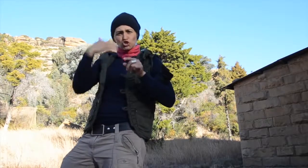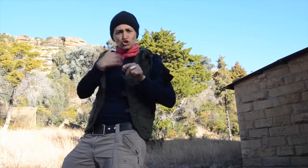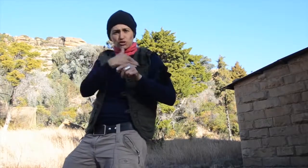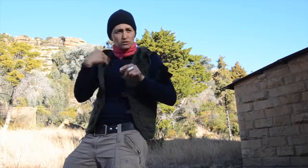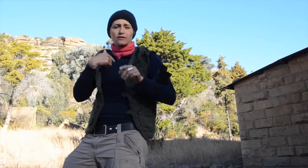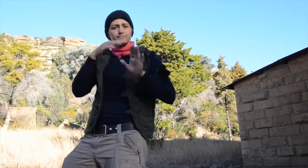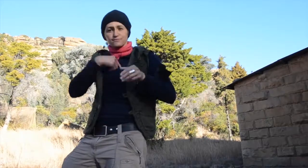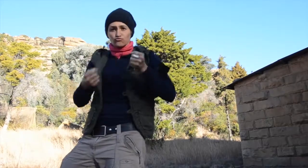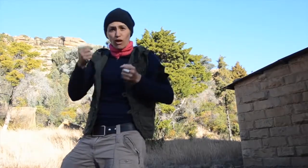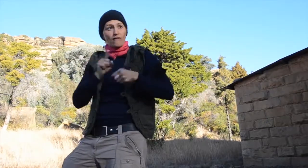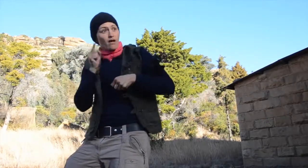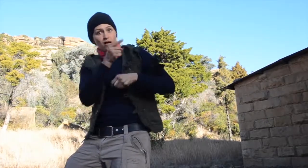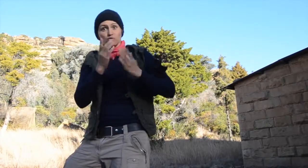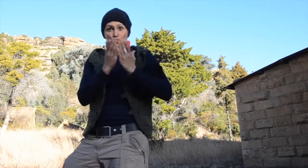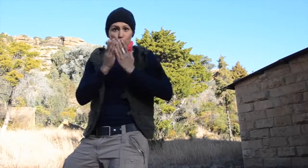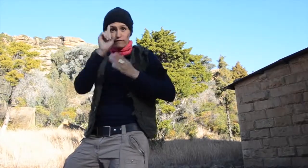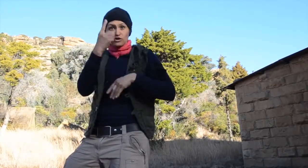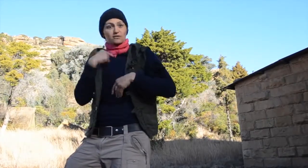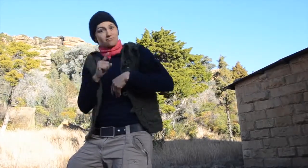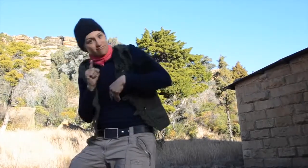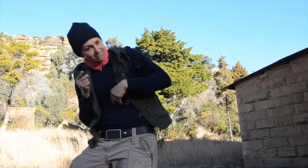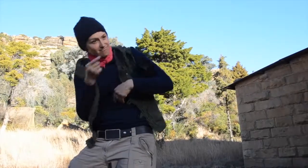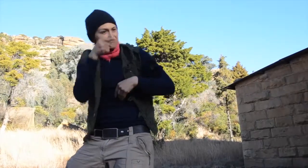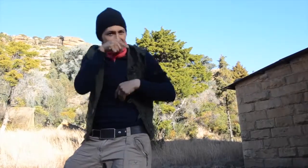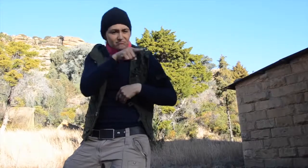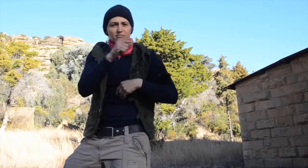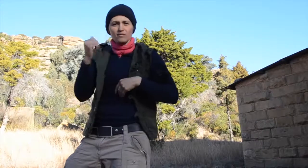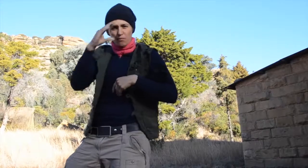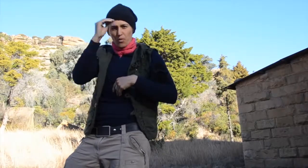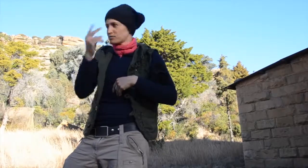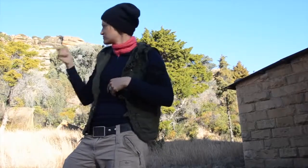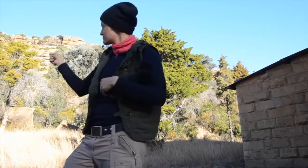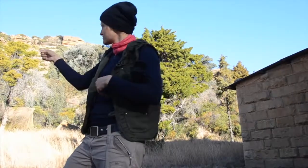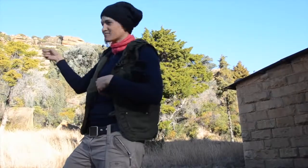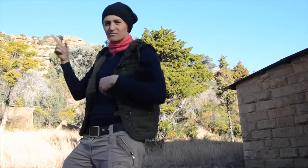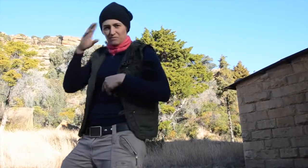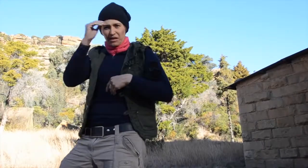landmark without knowing where the church is so I went and visited a school first, and